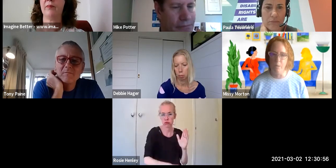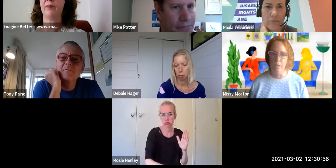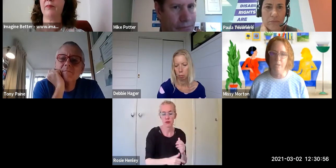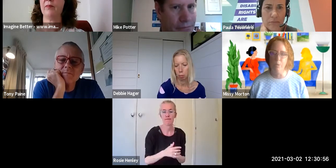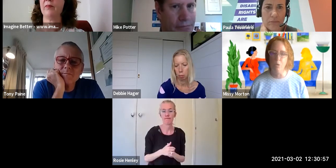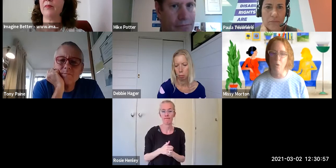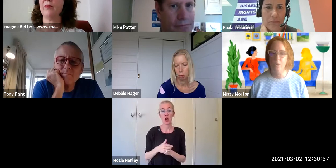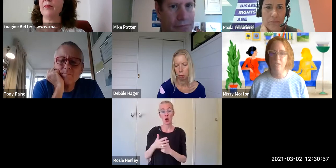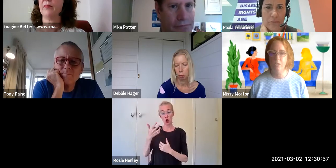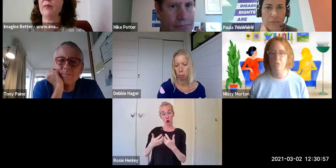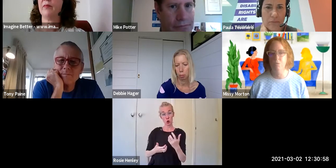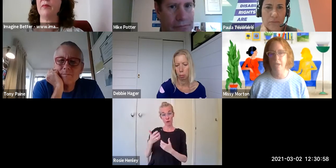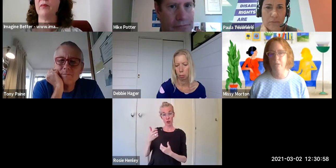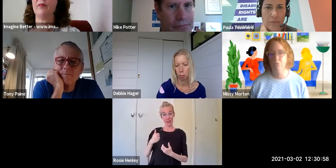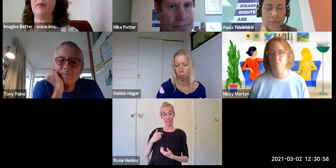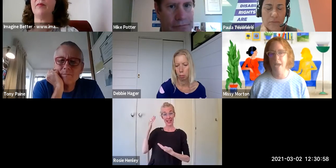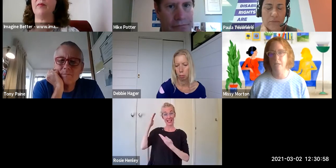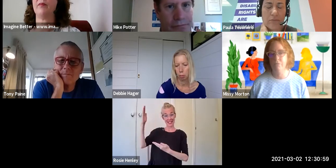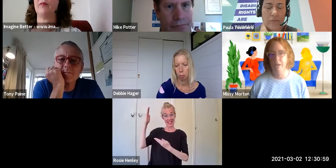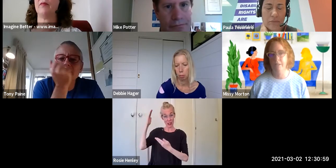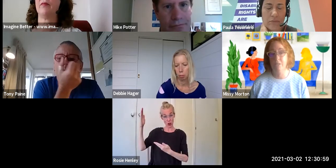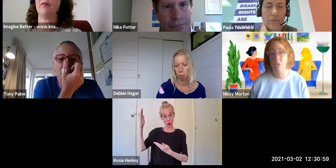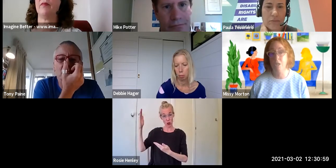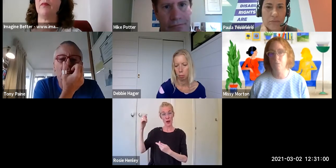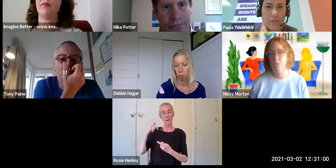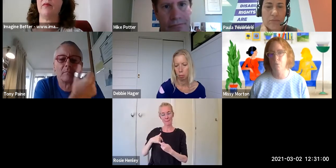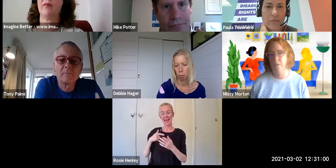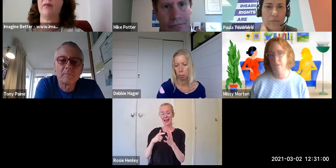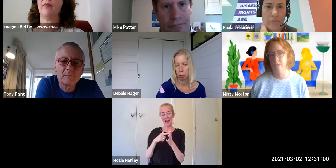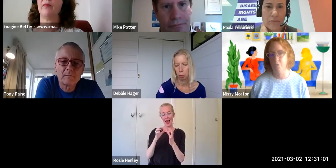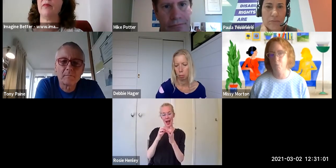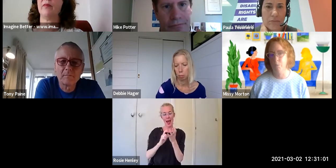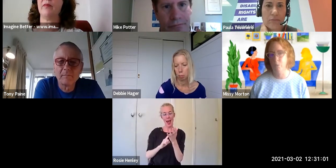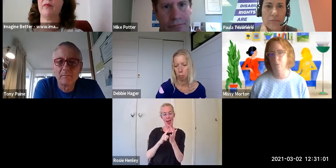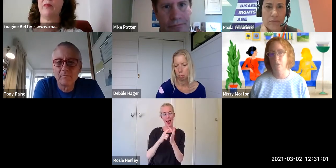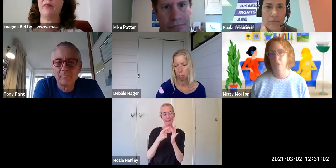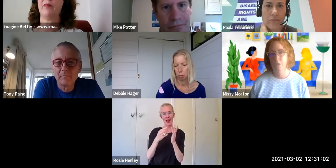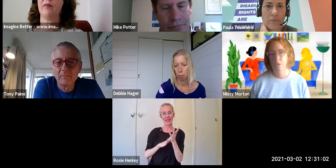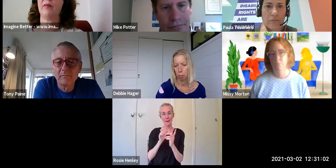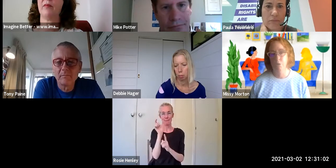ableism but always to do that through magnifying - starting with - the voices of people for